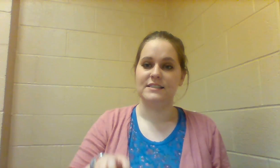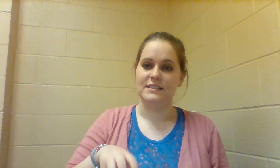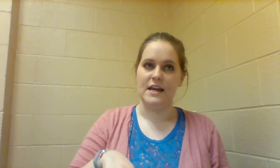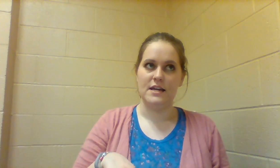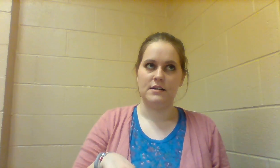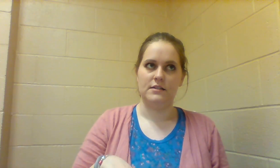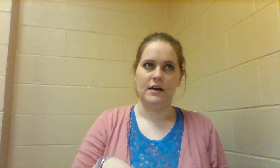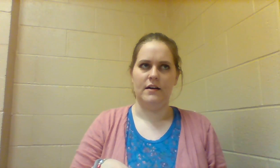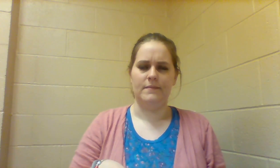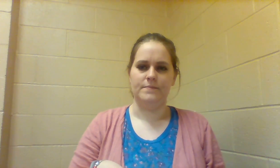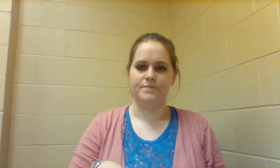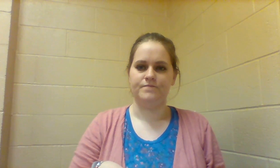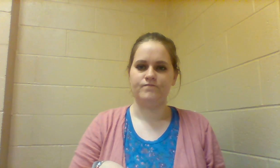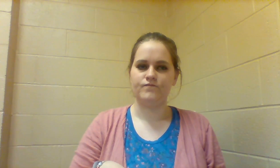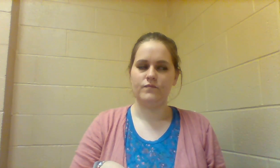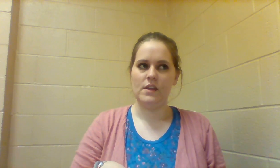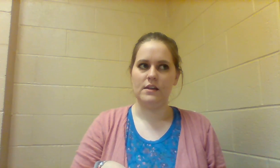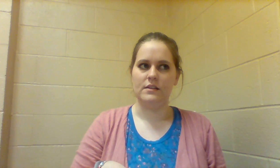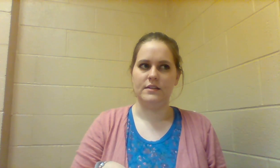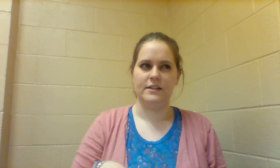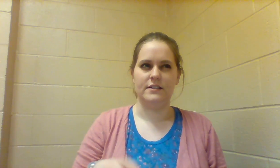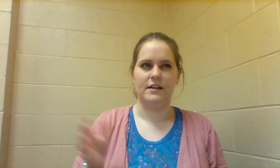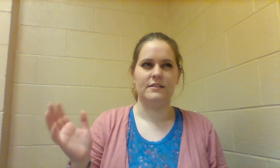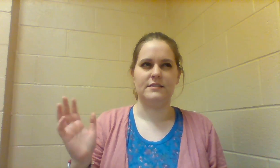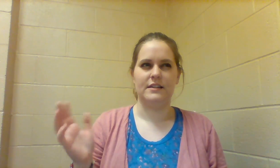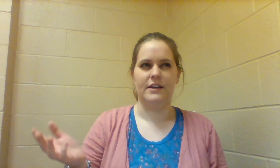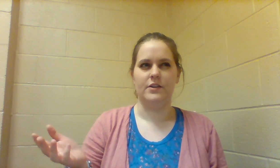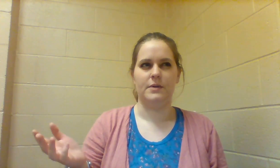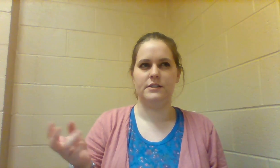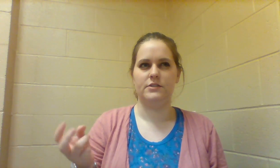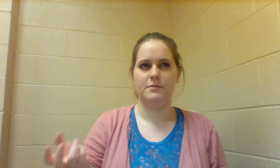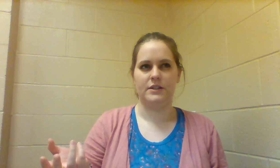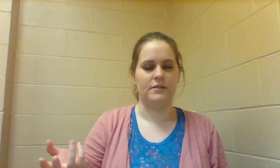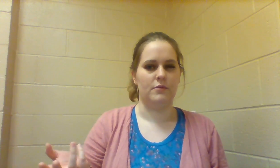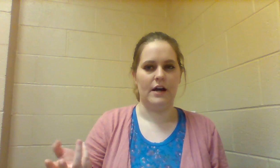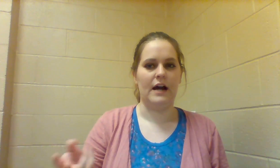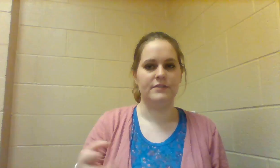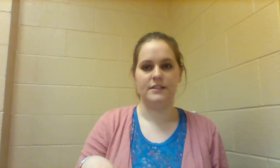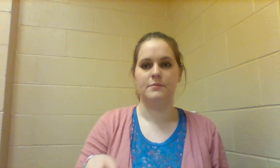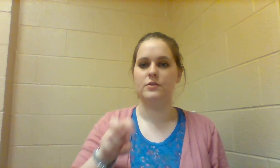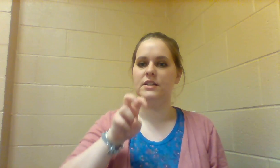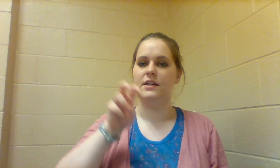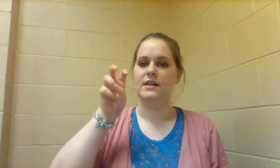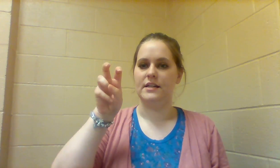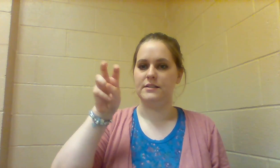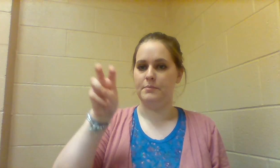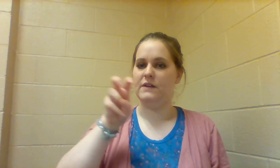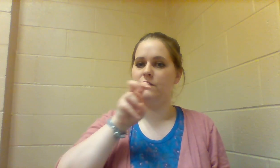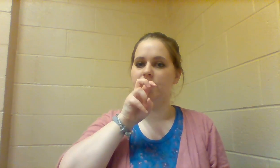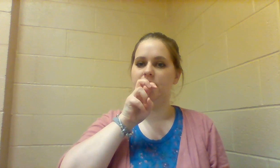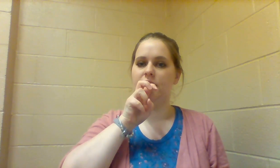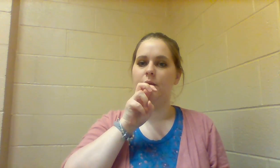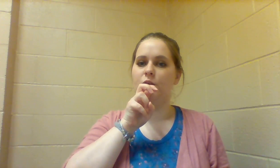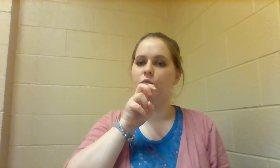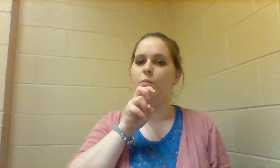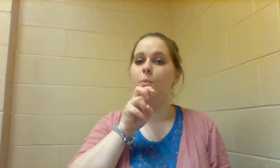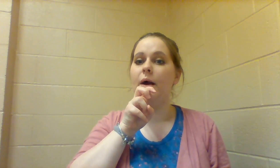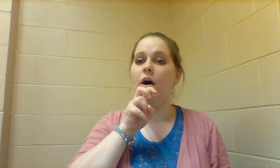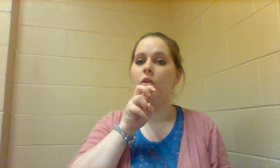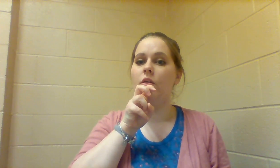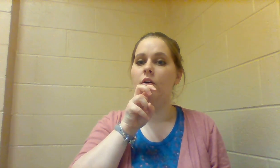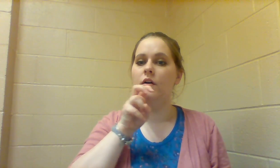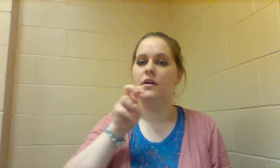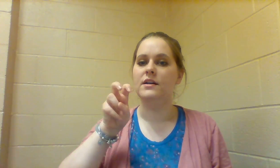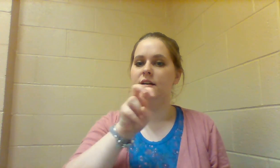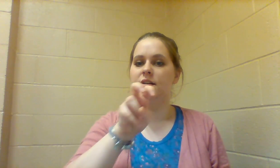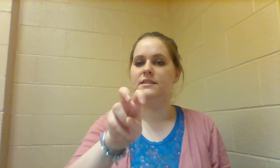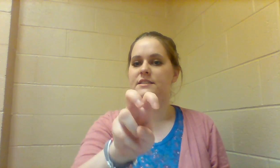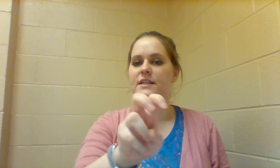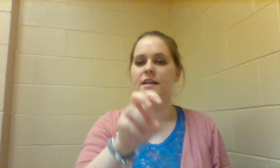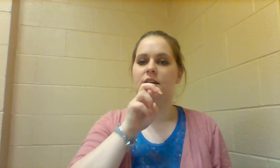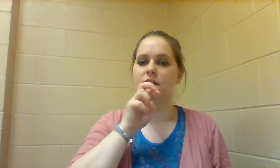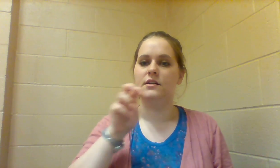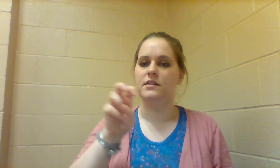SNAKE there's another way to do it, but the one I've seen the most is bent V coming from your mouth SNAKE